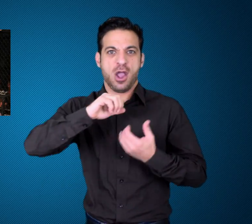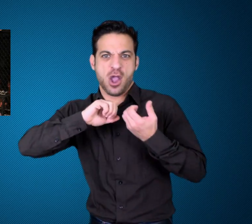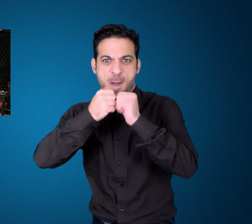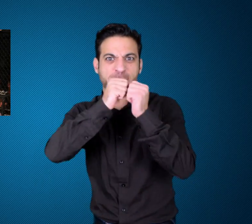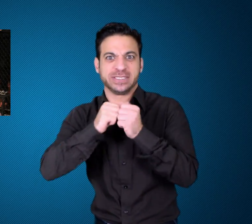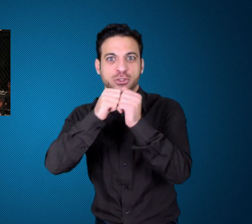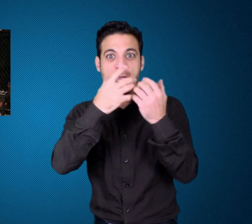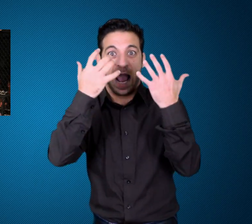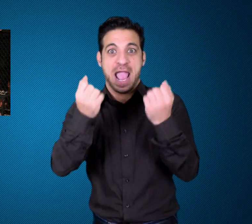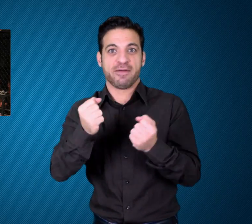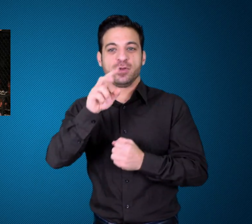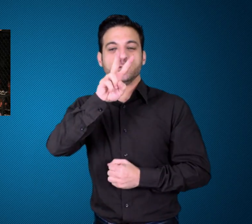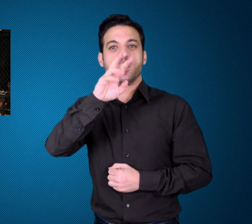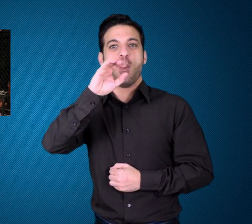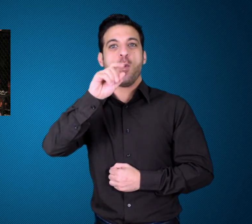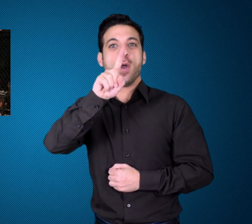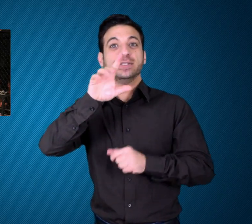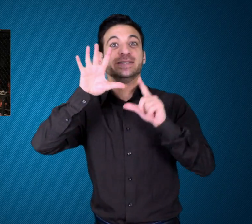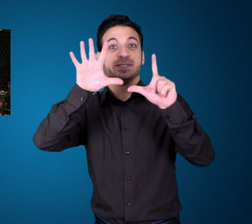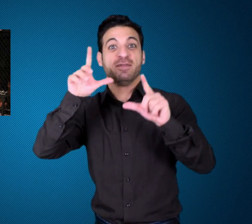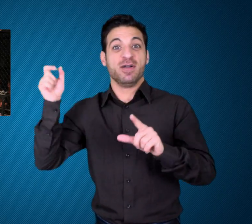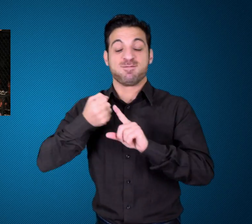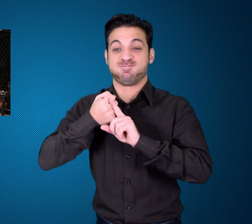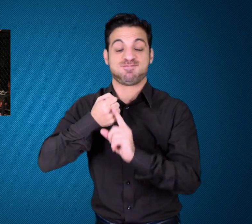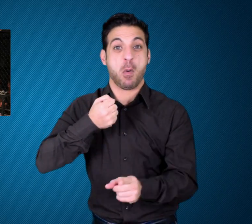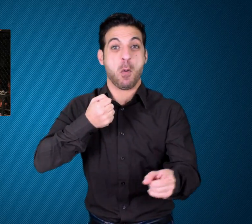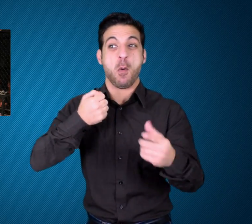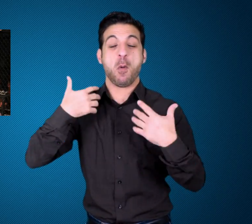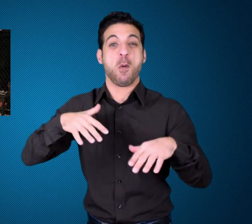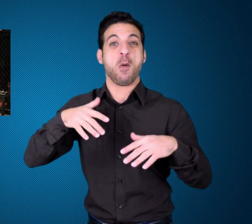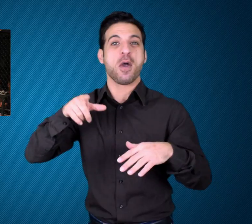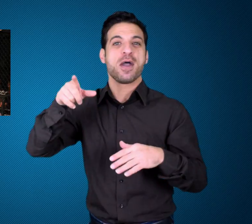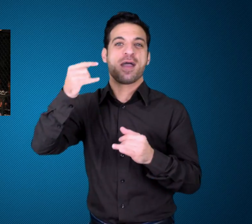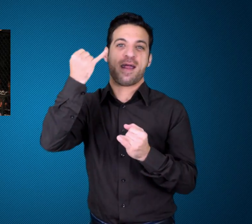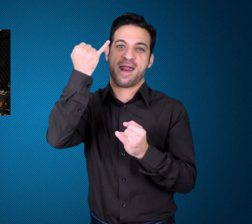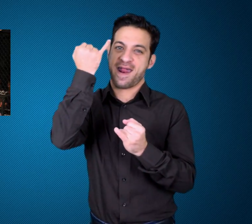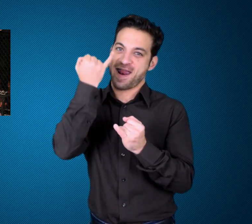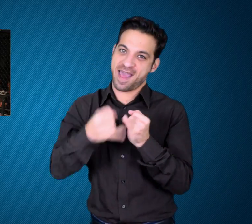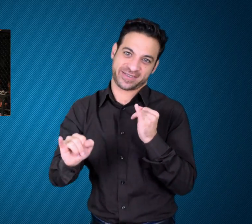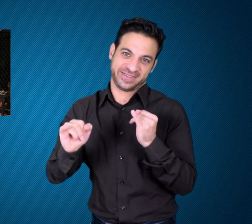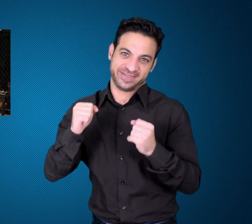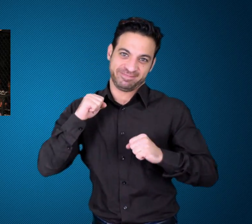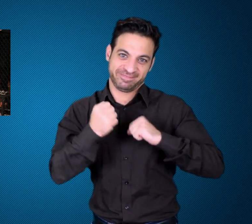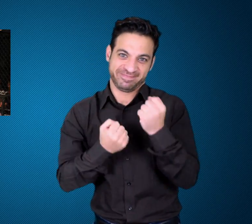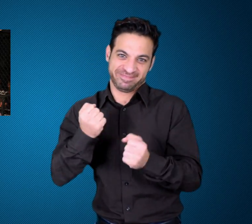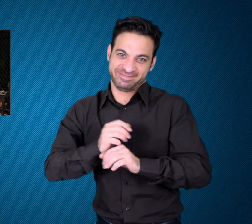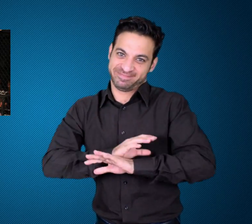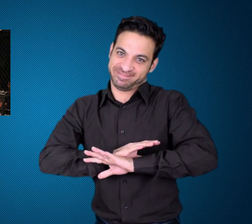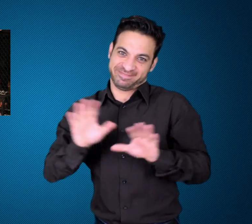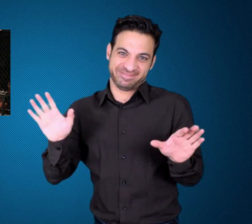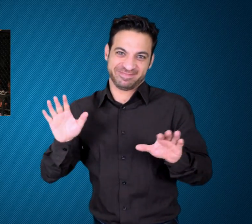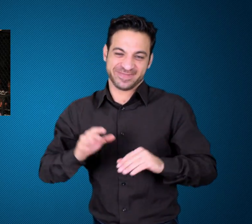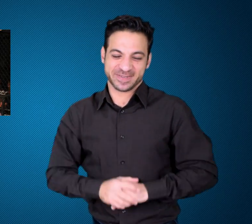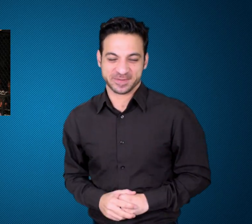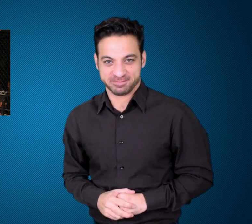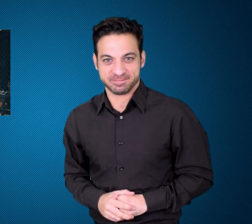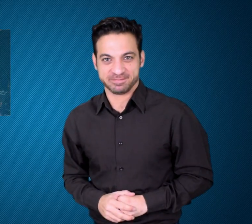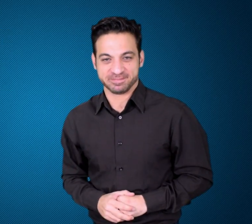in Brazil in 2017. It was Matt's last fight.